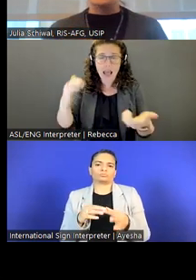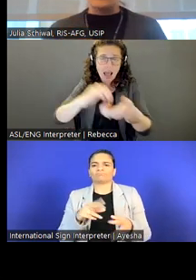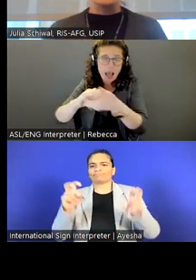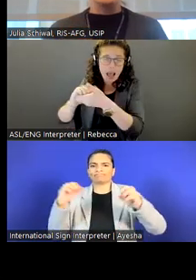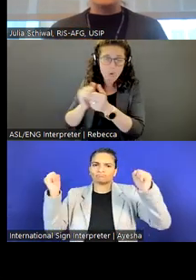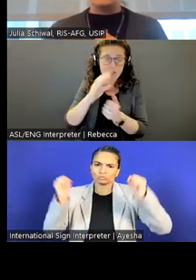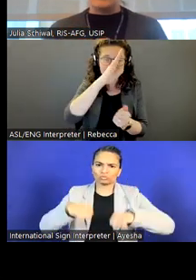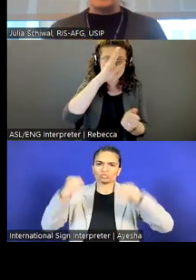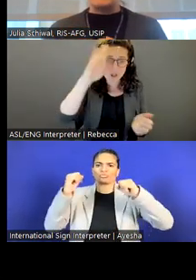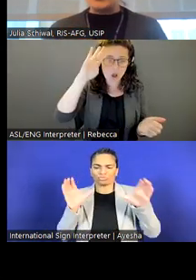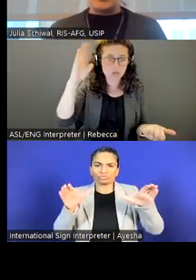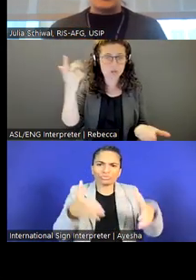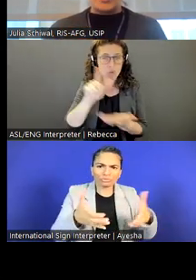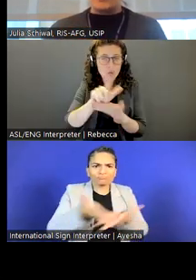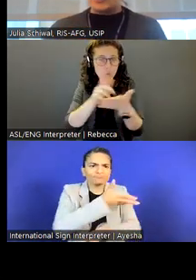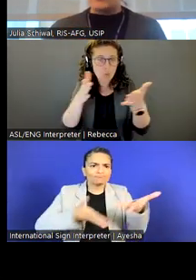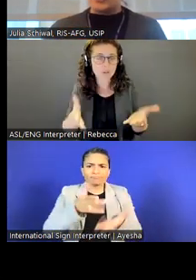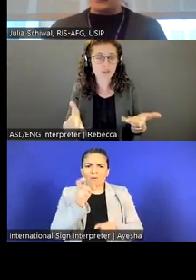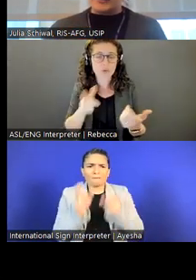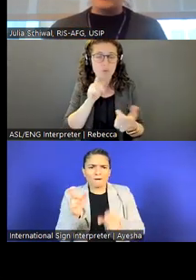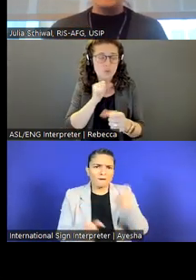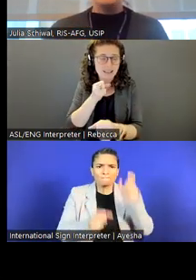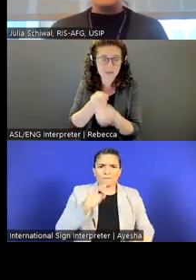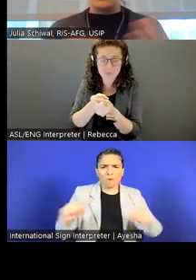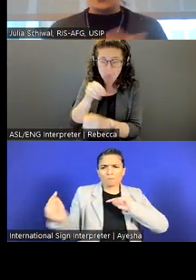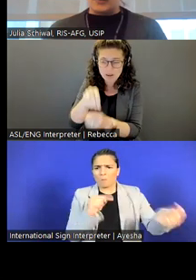lawyers that can support them advocating for their rights.